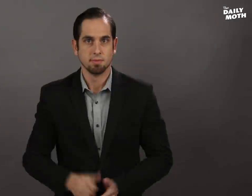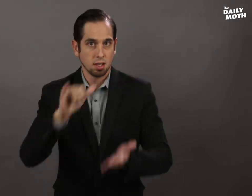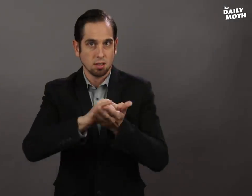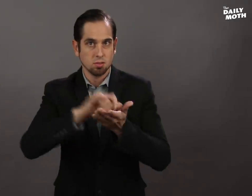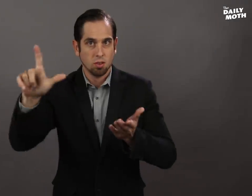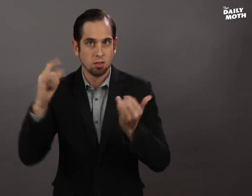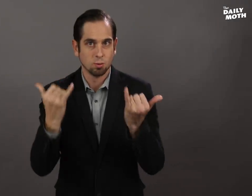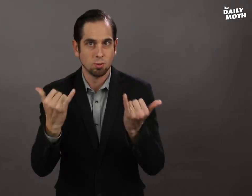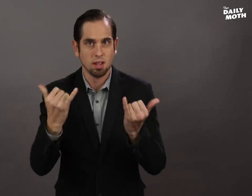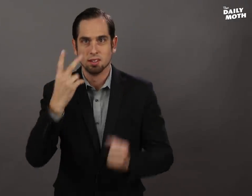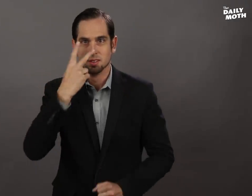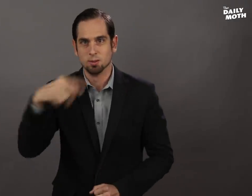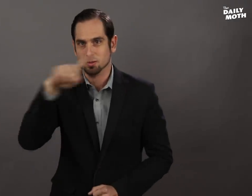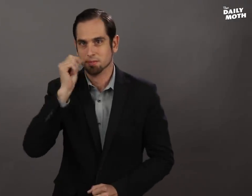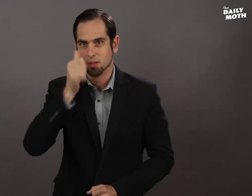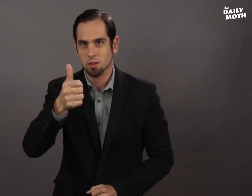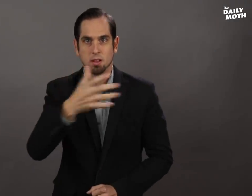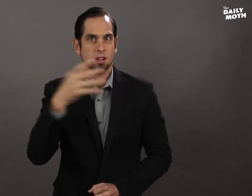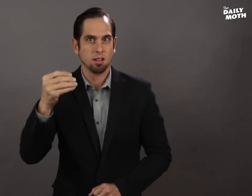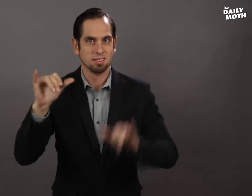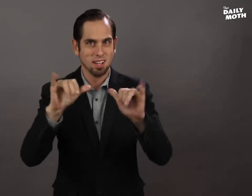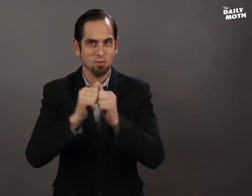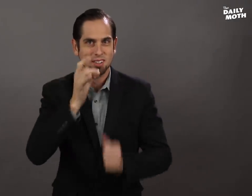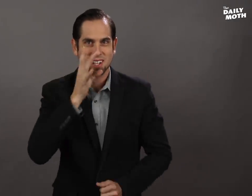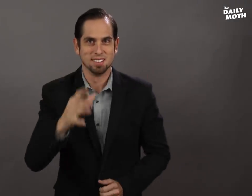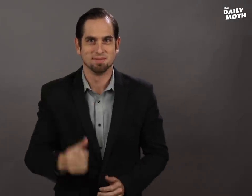That is all for today! See you tomorrow and stay with the light!